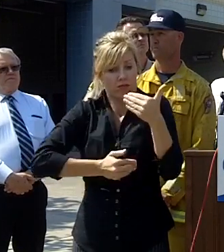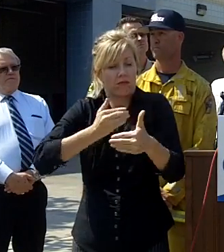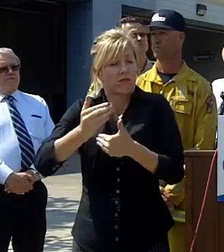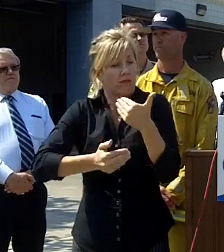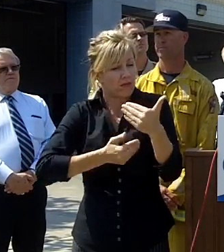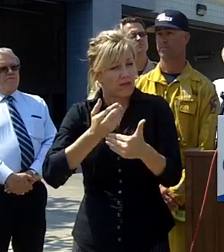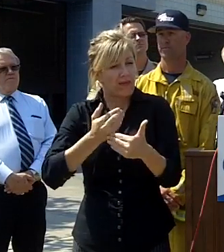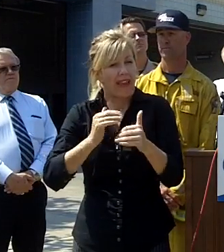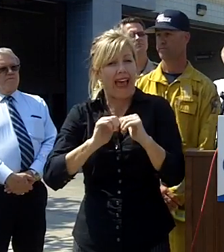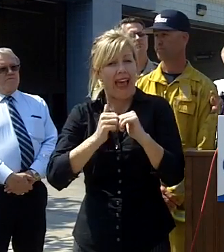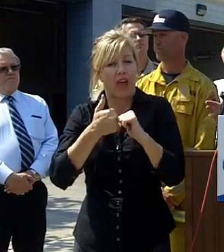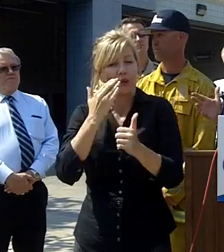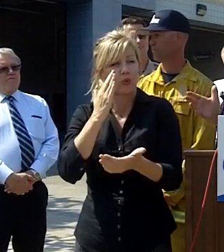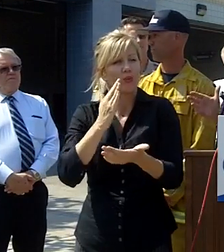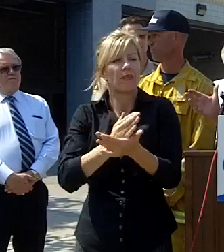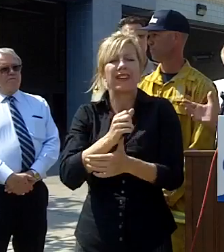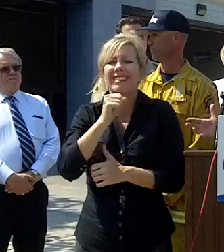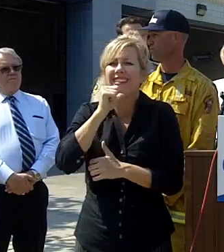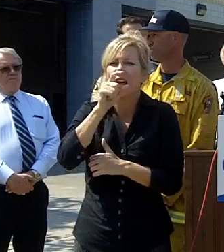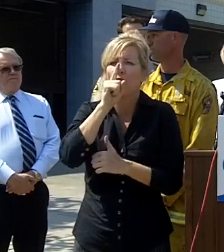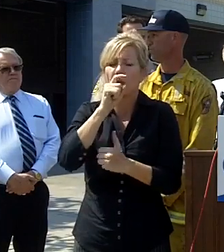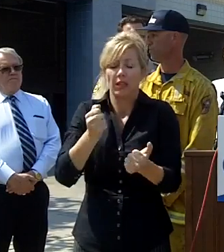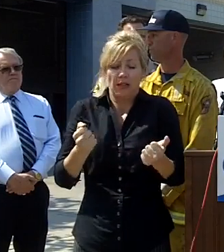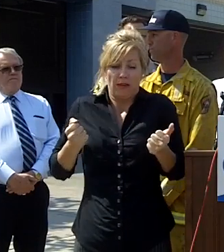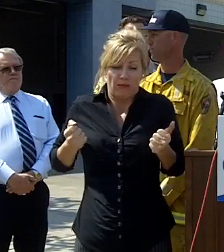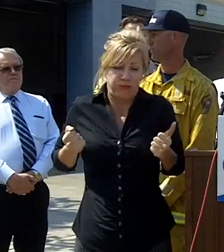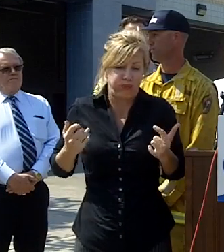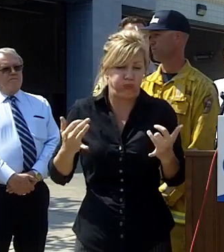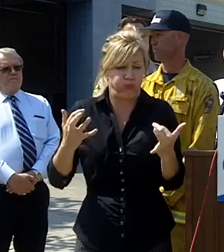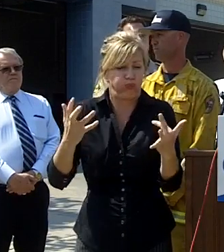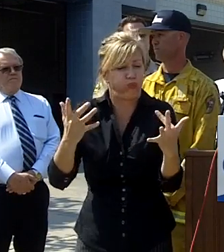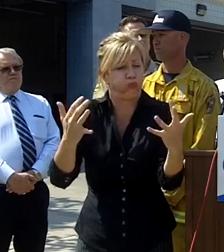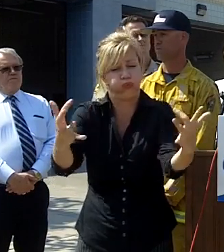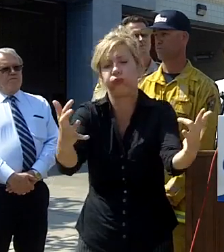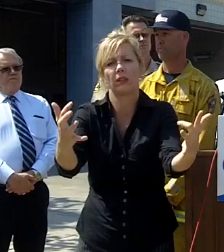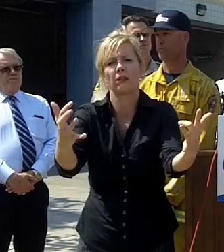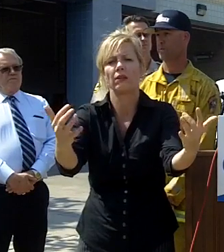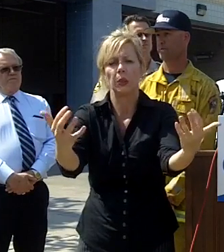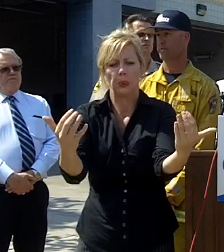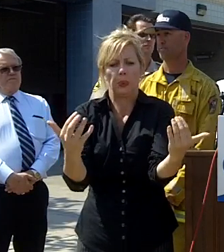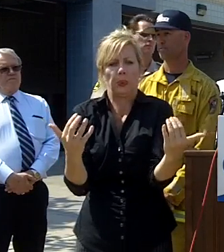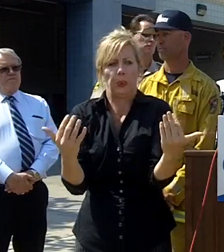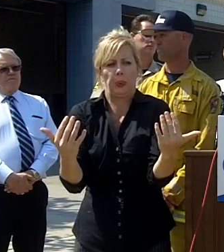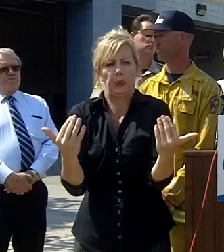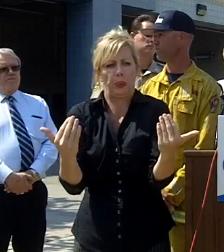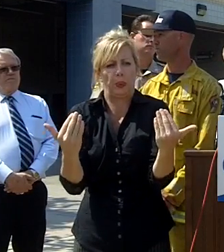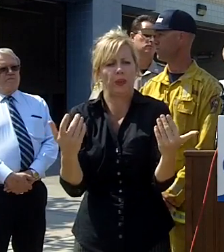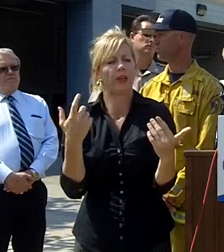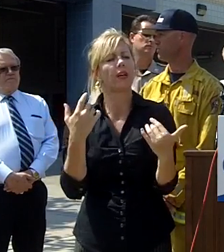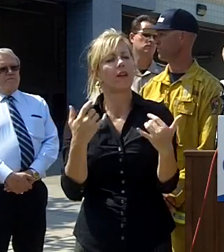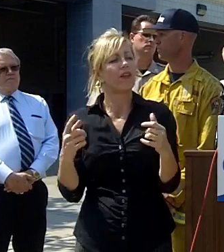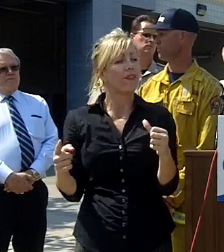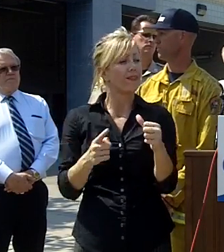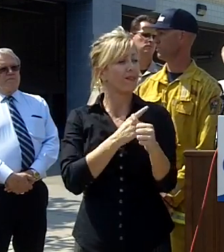news is it's not chewing up large areas of acreage that's that's the first goal the second goal is to